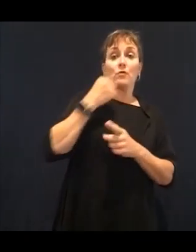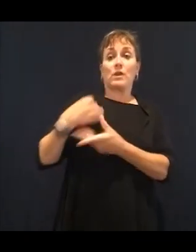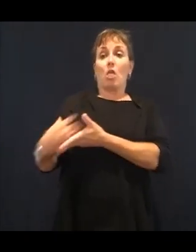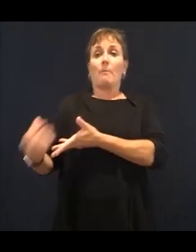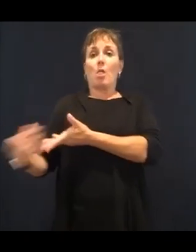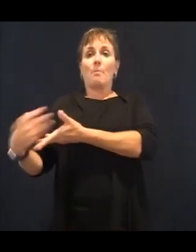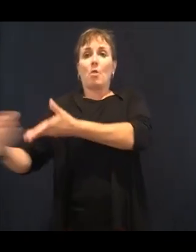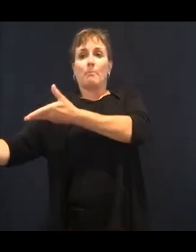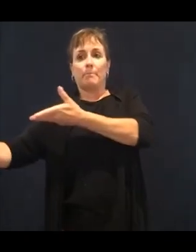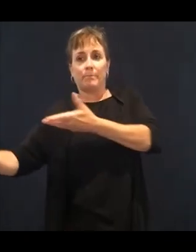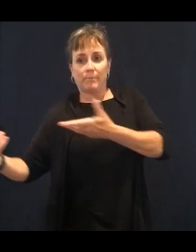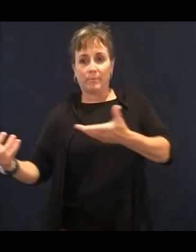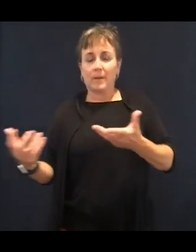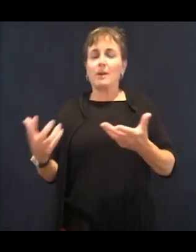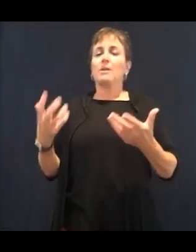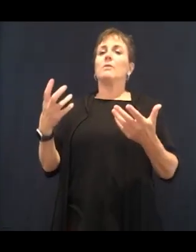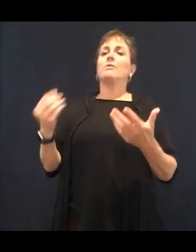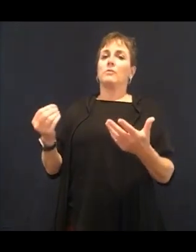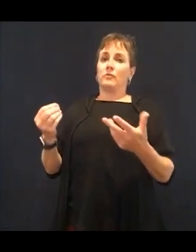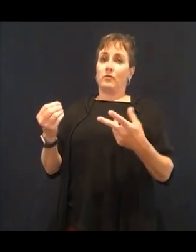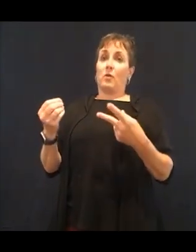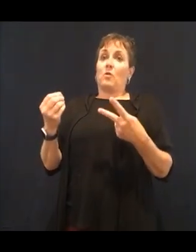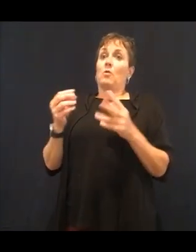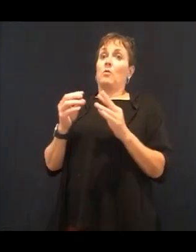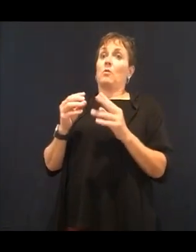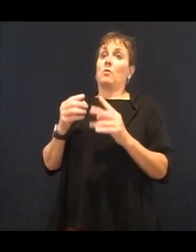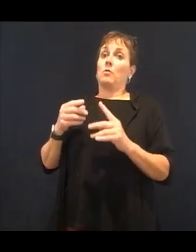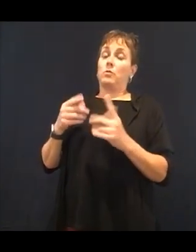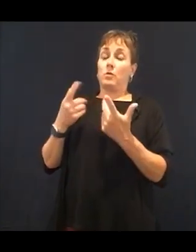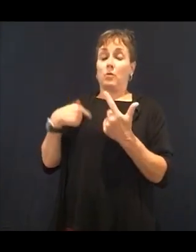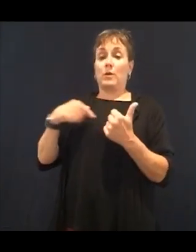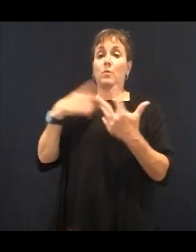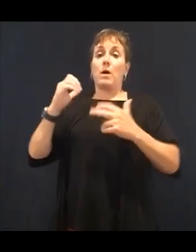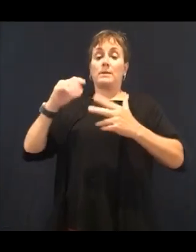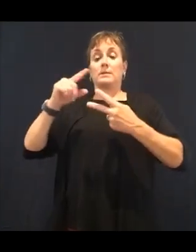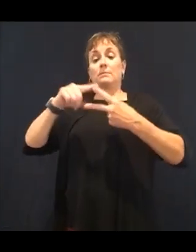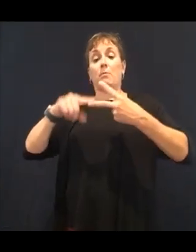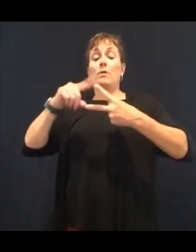leptin to be in charge. We want to increase leptin. We want to